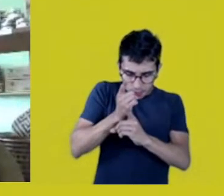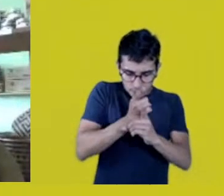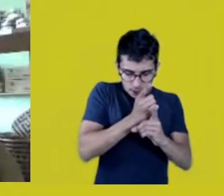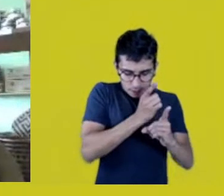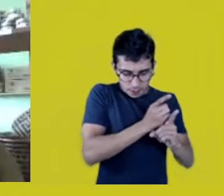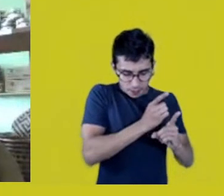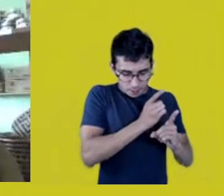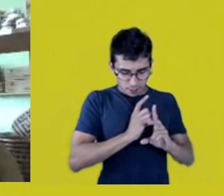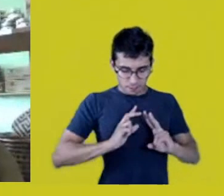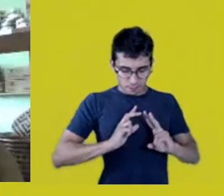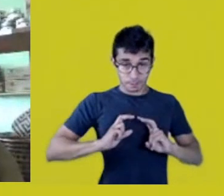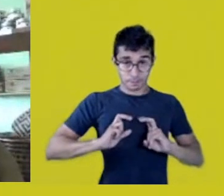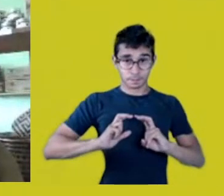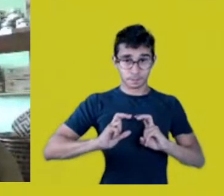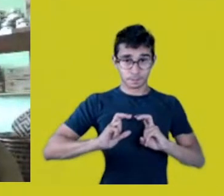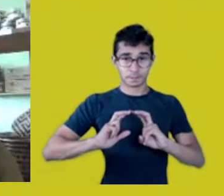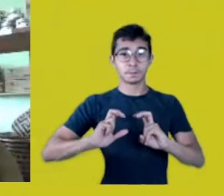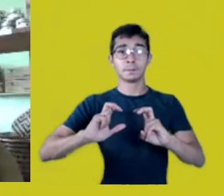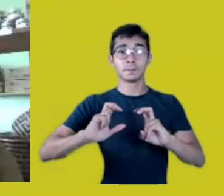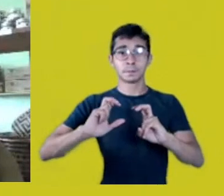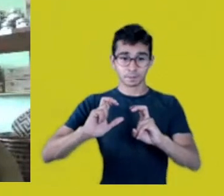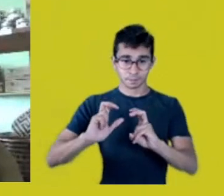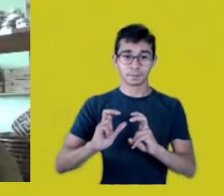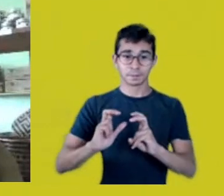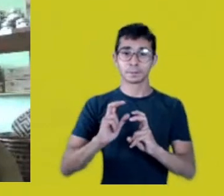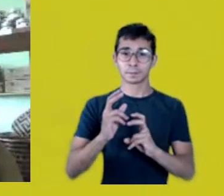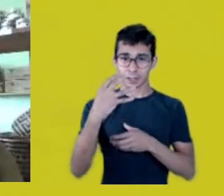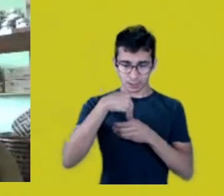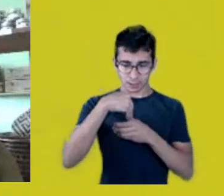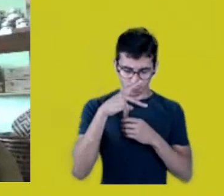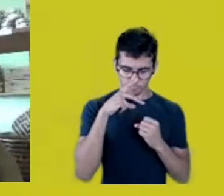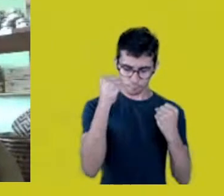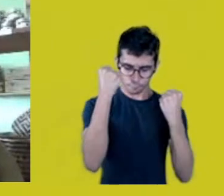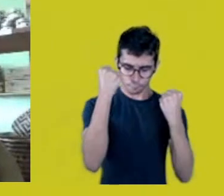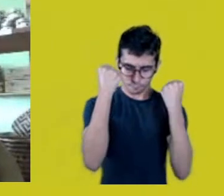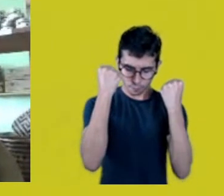That I found strength in me